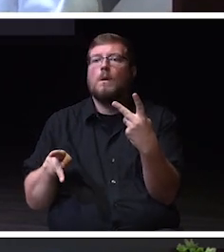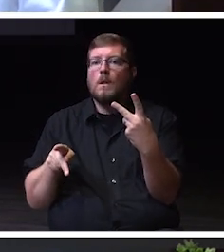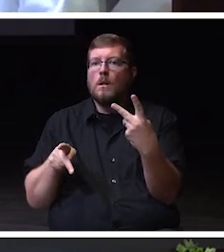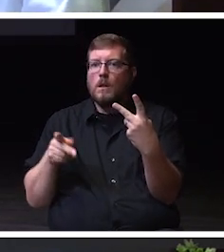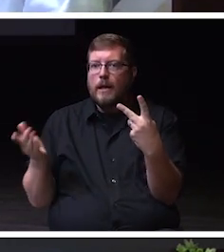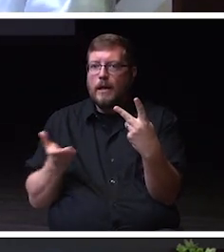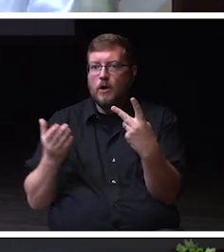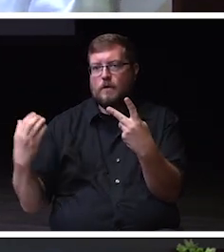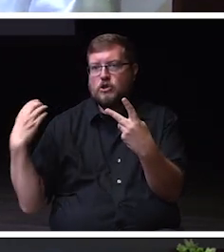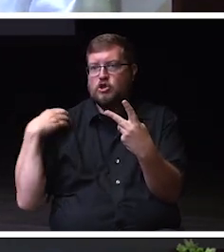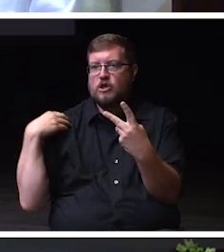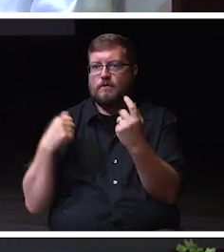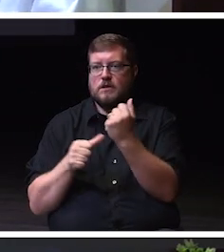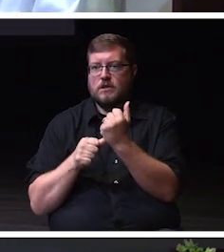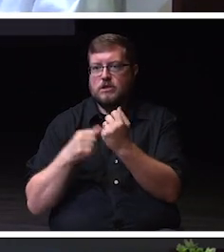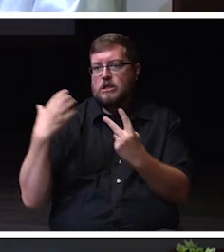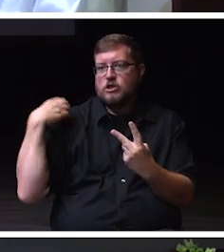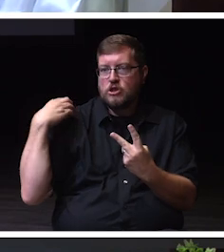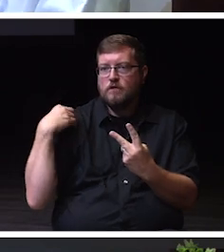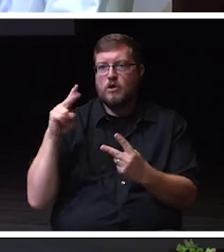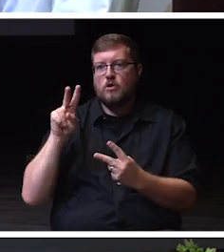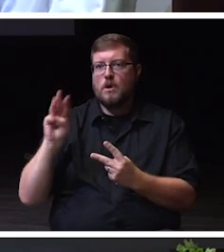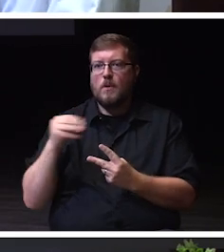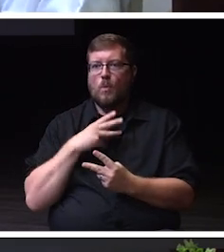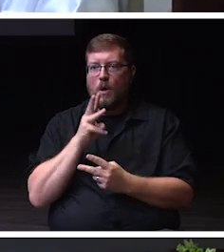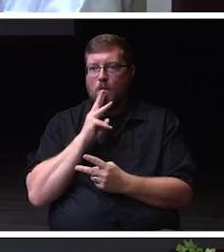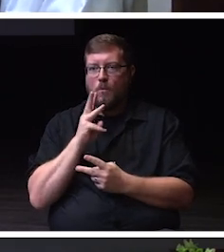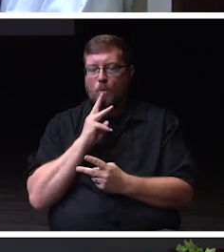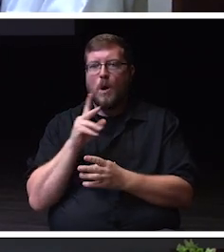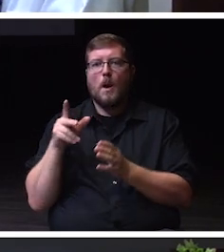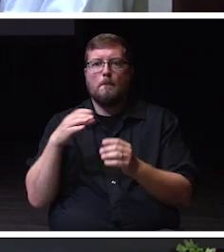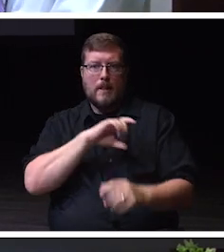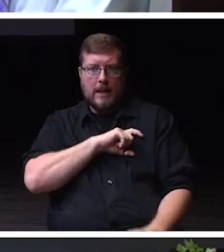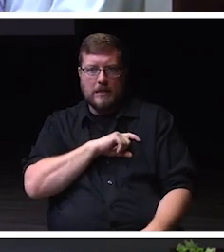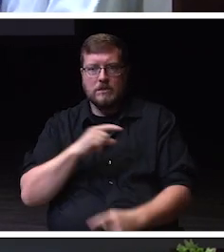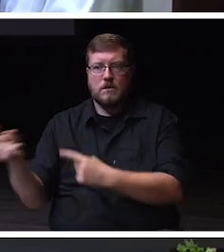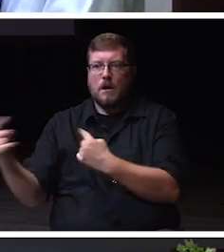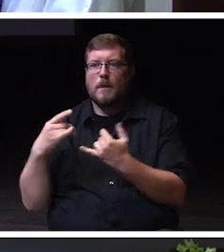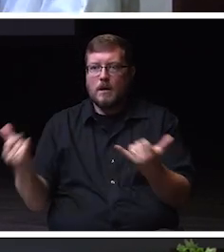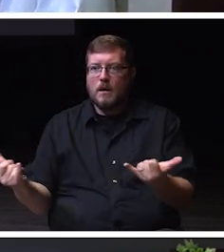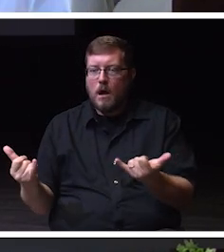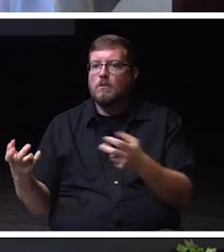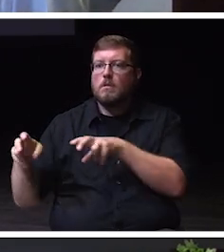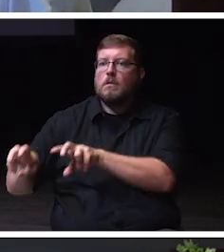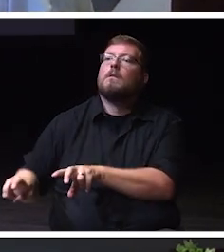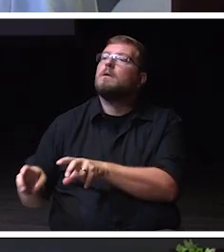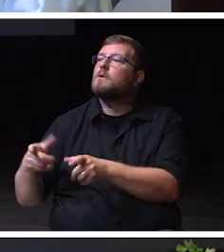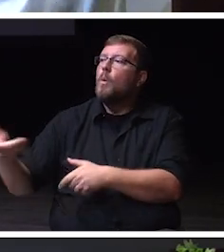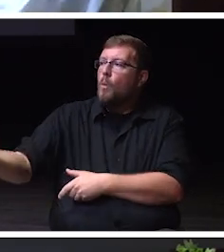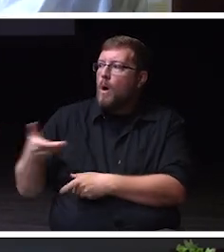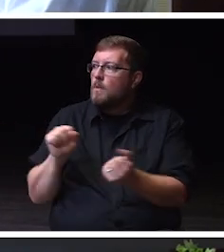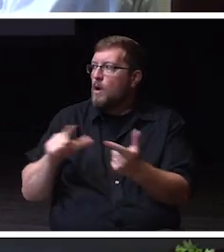of the UW-Whitewater Police Department. Will you please join us in welcoming welcoming them to the stage.